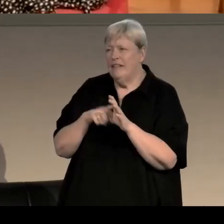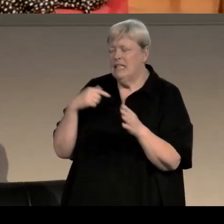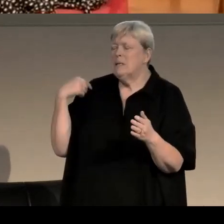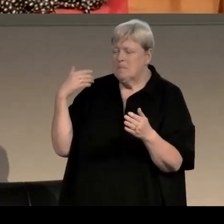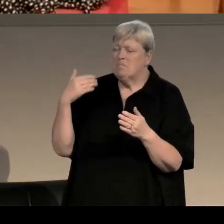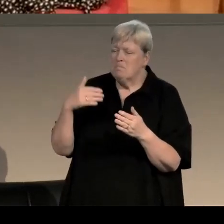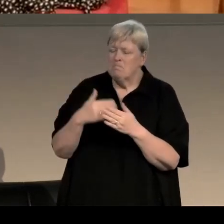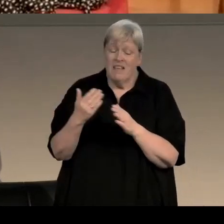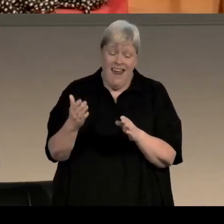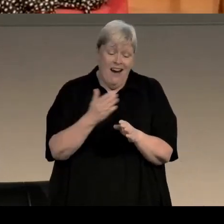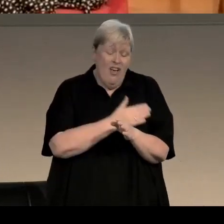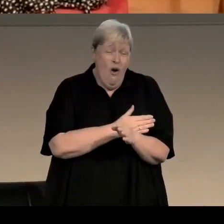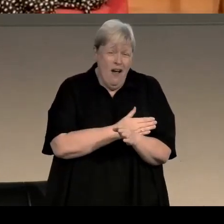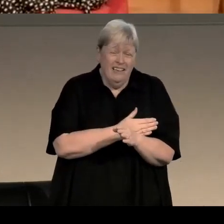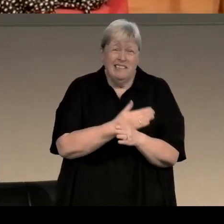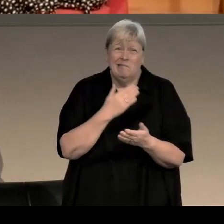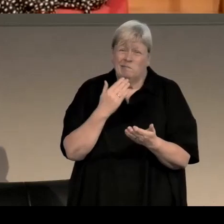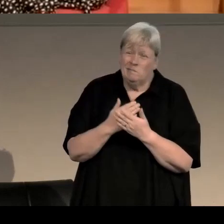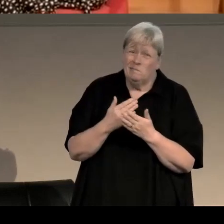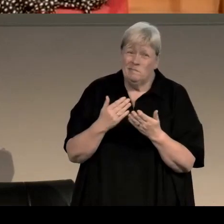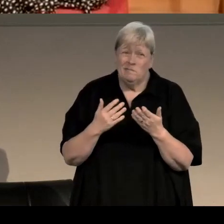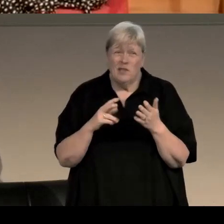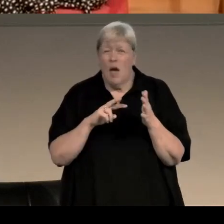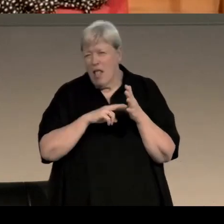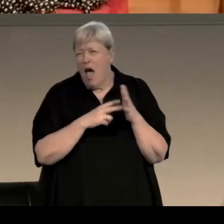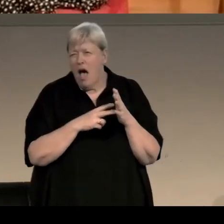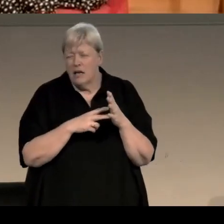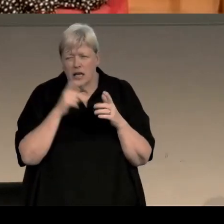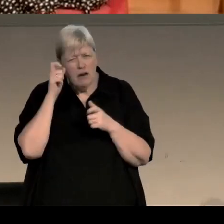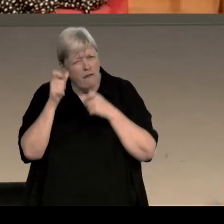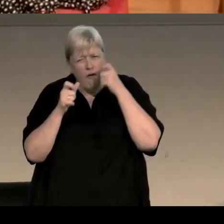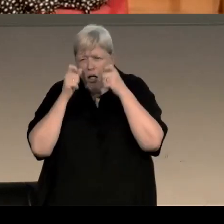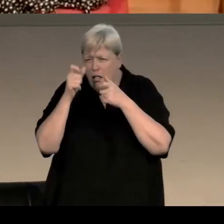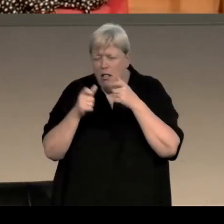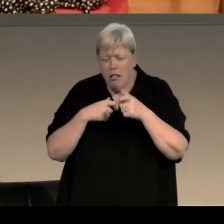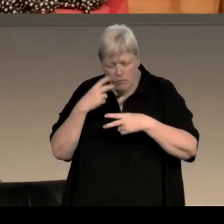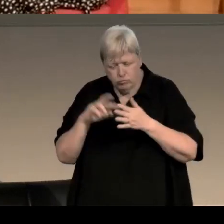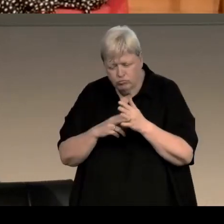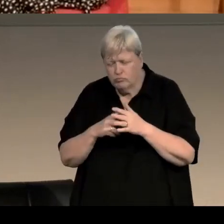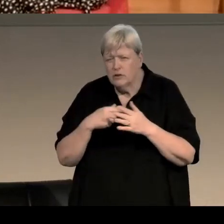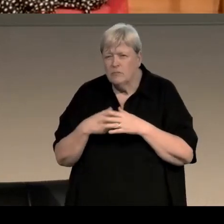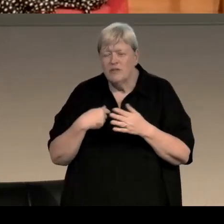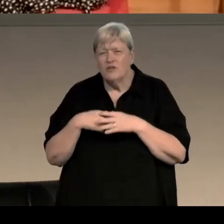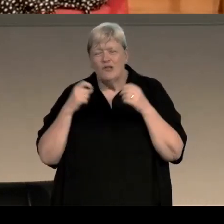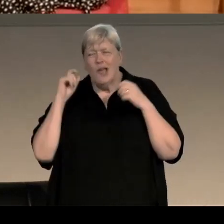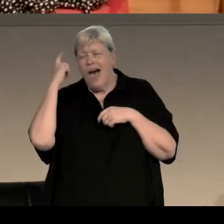Early on I was very much a planner, a careful planner, because I worried that plotting was my weakest point